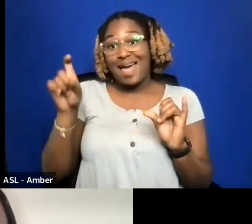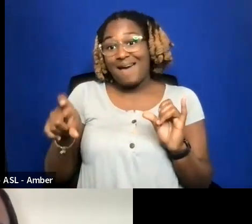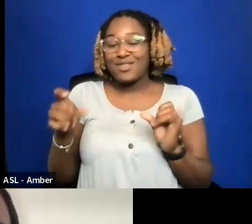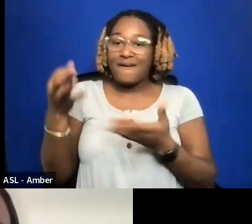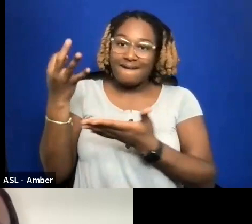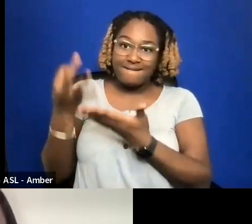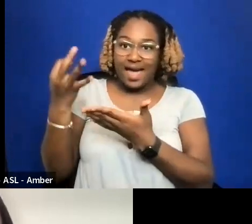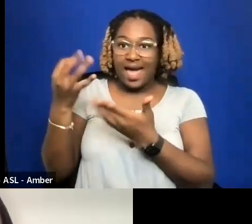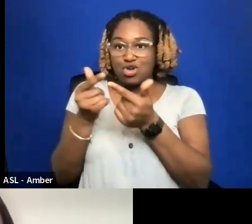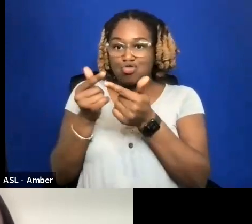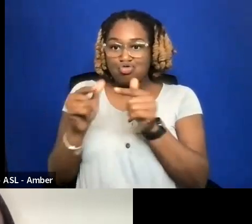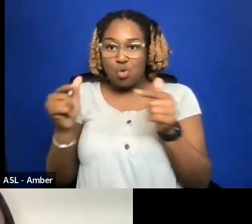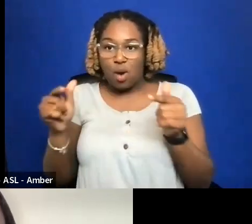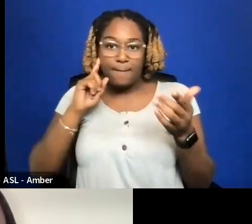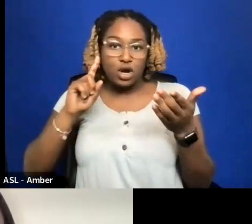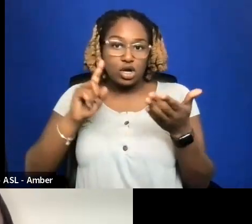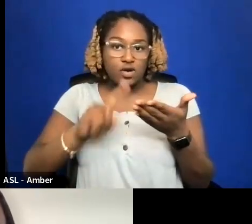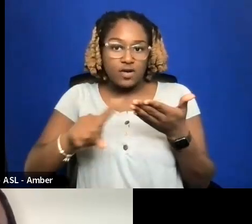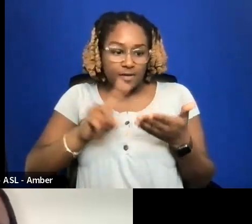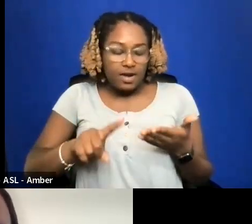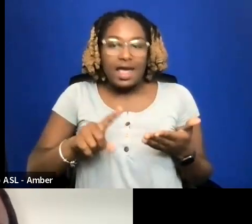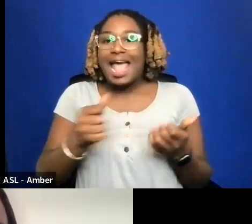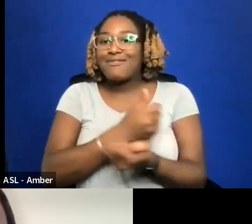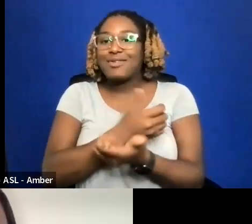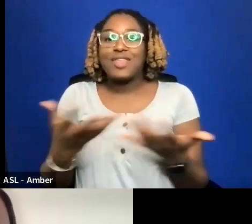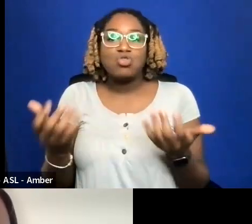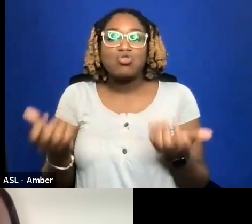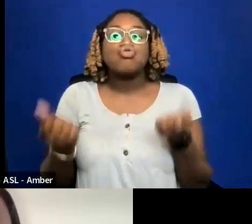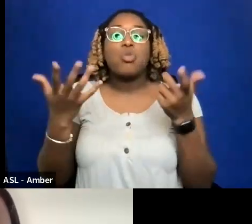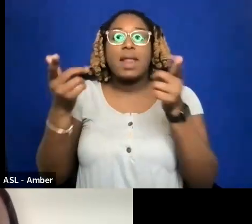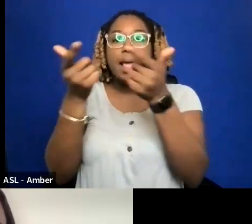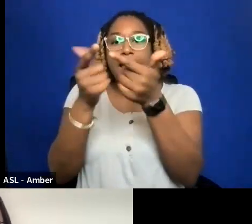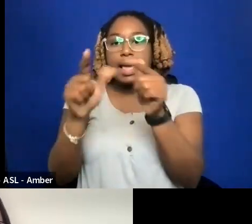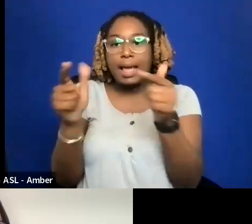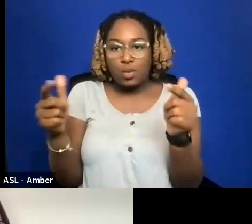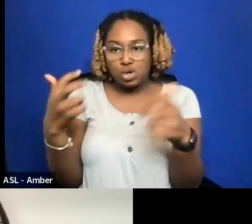BECAUSE THERE ARE SO MANY LANGUAGE APPROXIMATE AND SO MANY CULTURALLY INAPPROPRIATE LANGUAGE